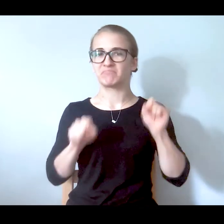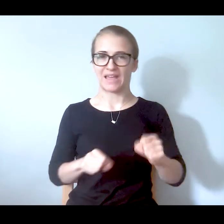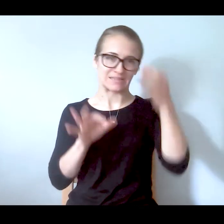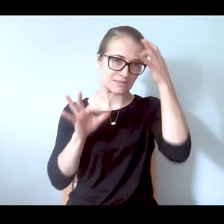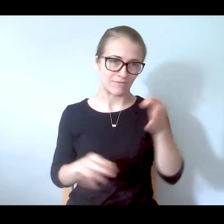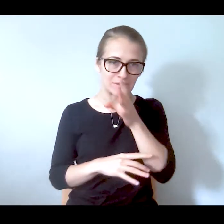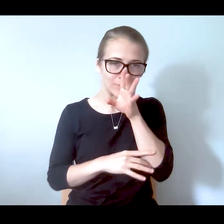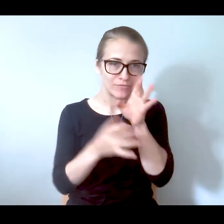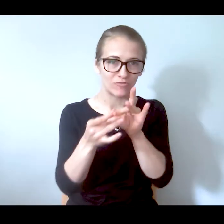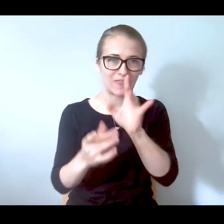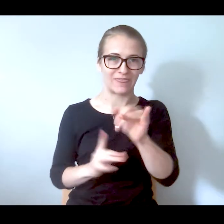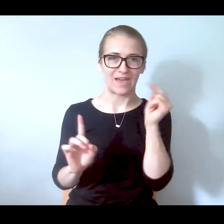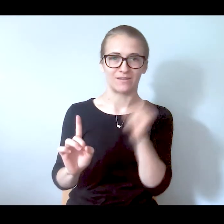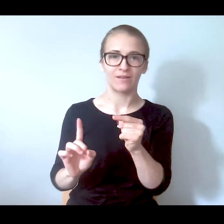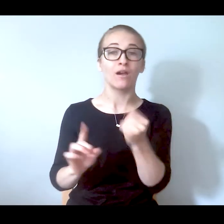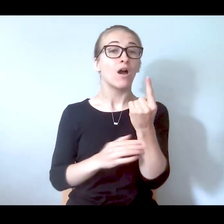of the first issues and one of the main advocacy